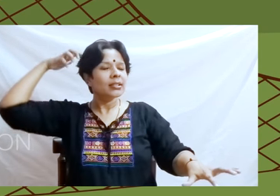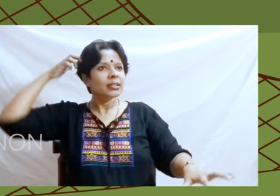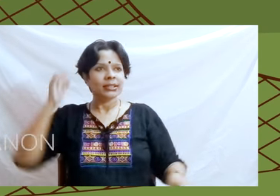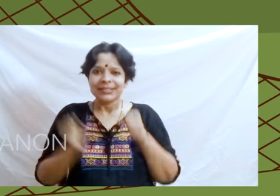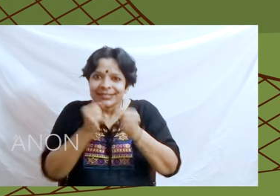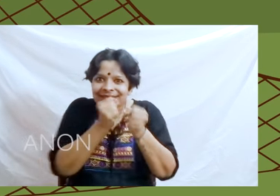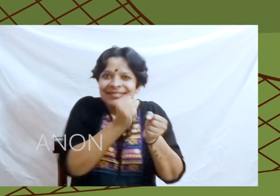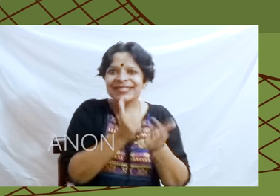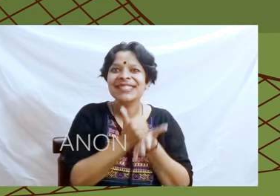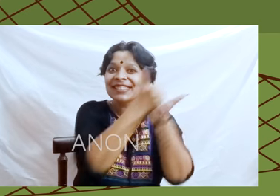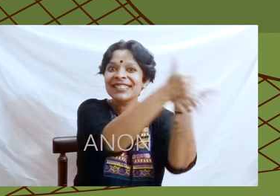and soon the lion was free!